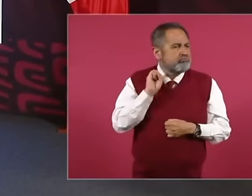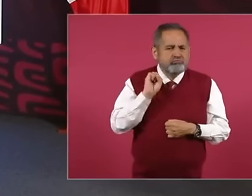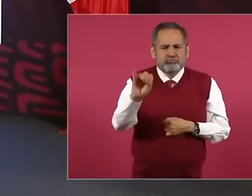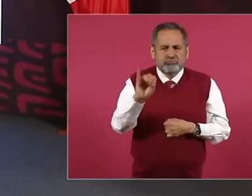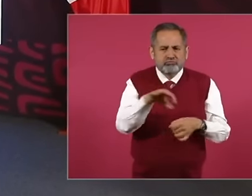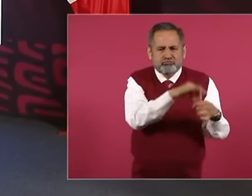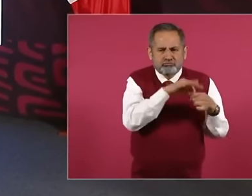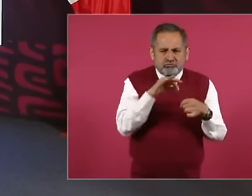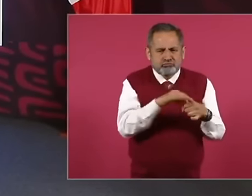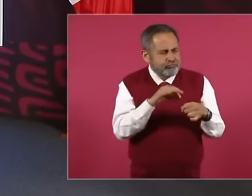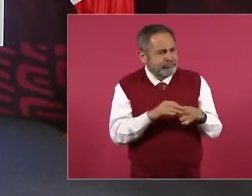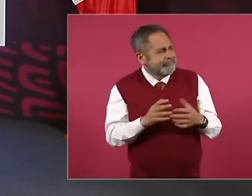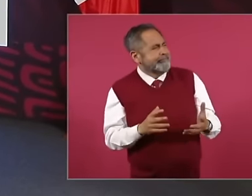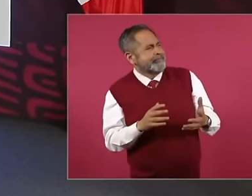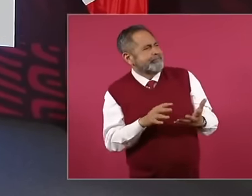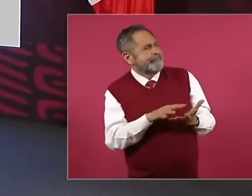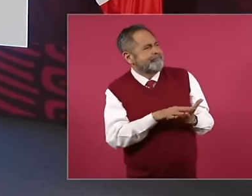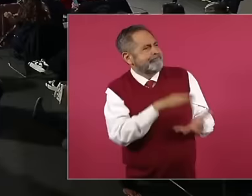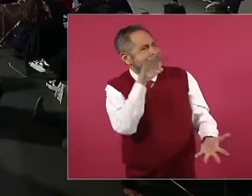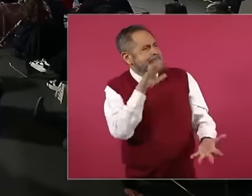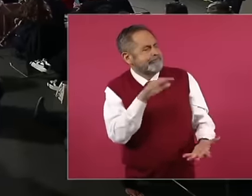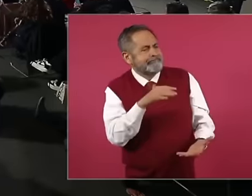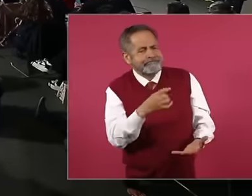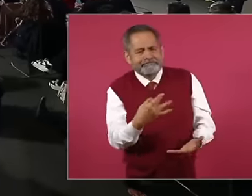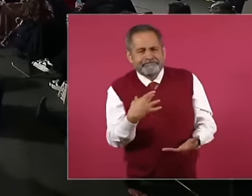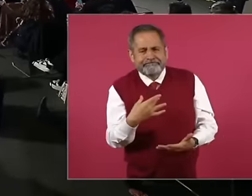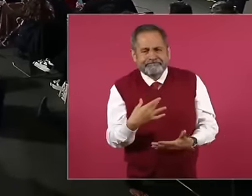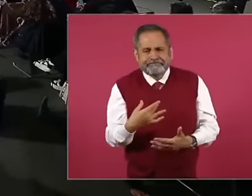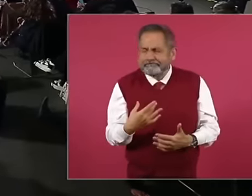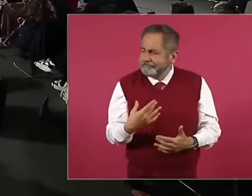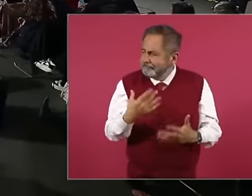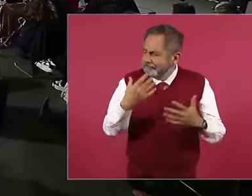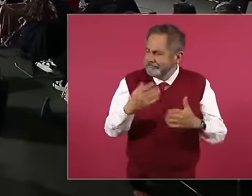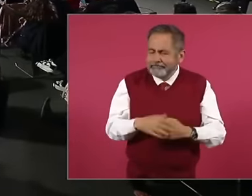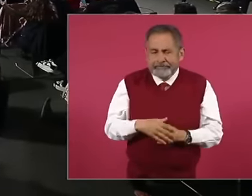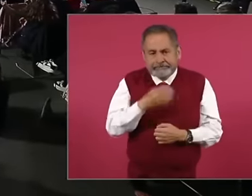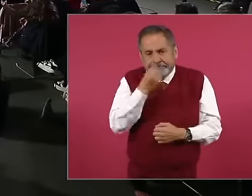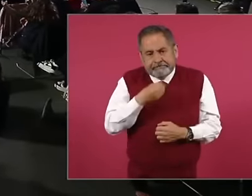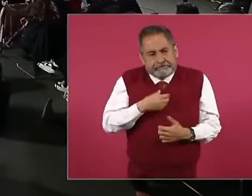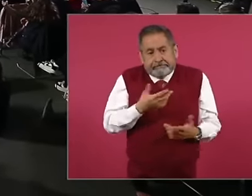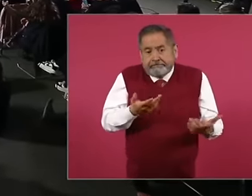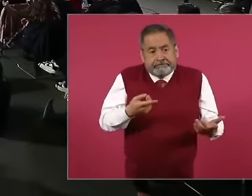and this one and there yes eh they were